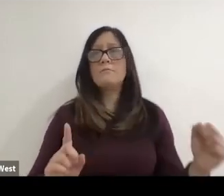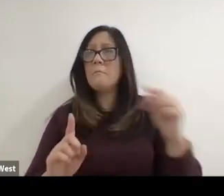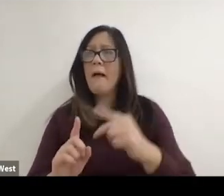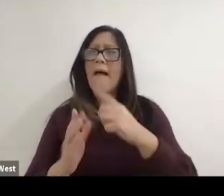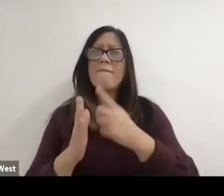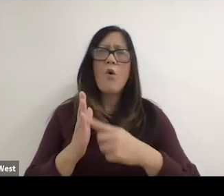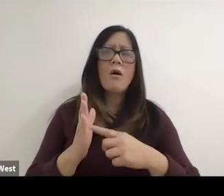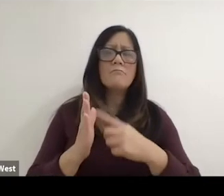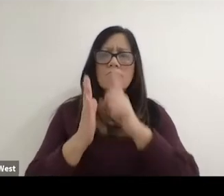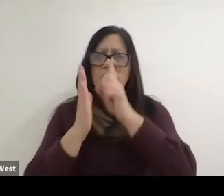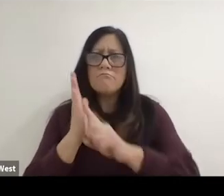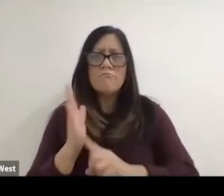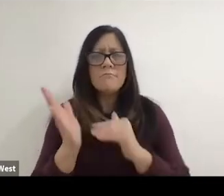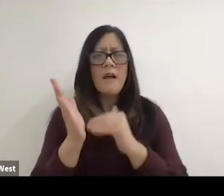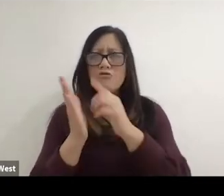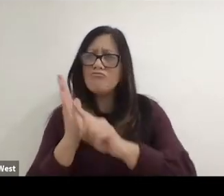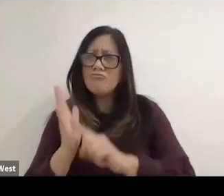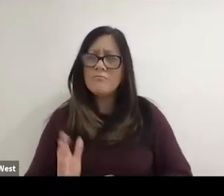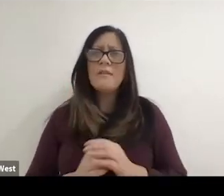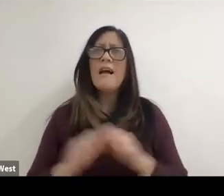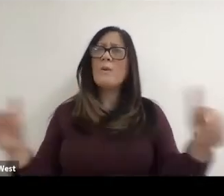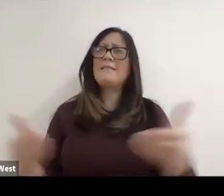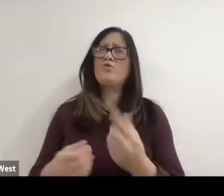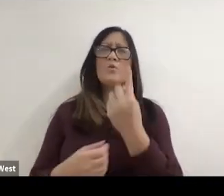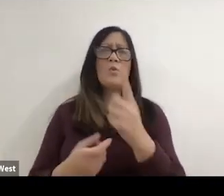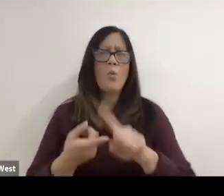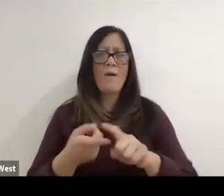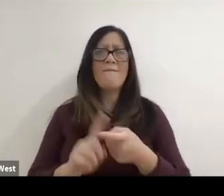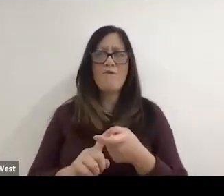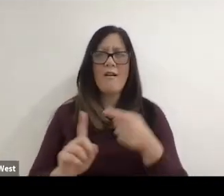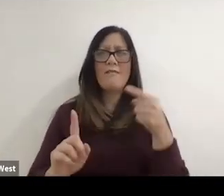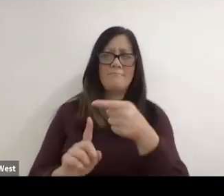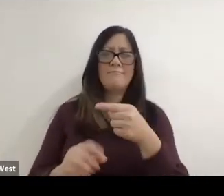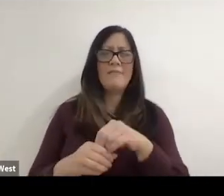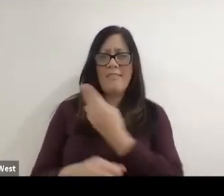an I was introduced by one of the one of my friends on the ward that you